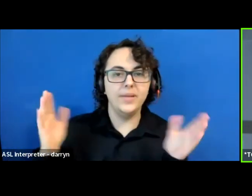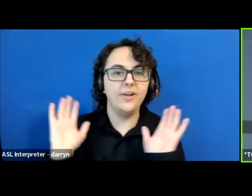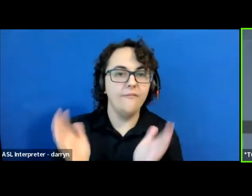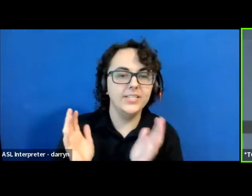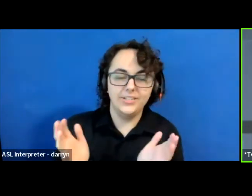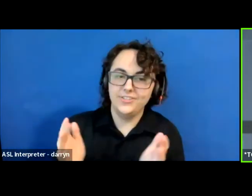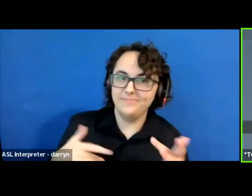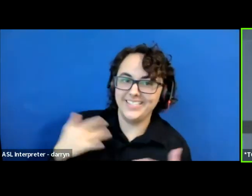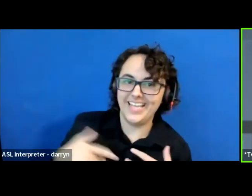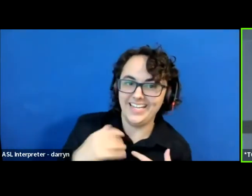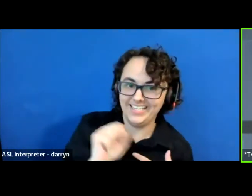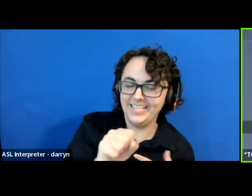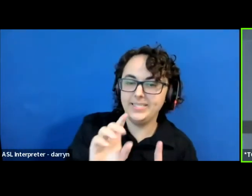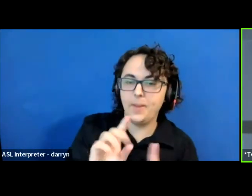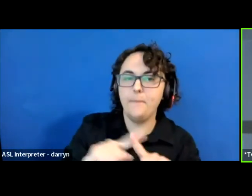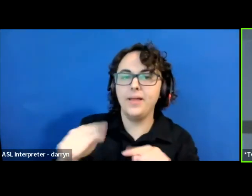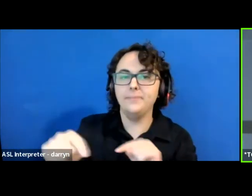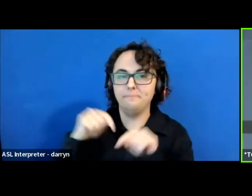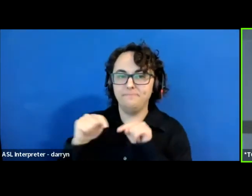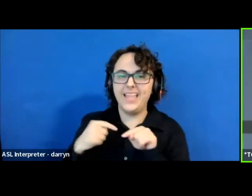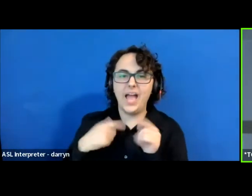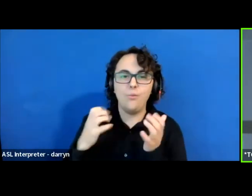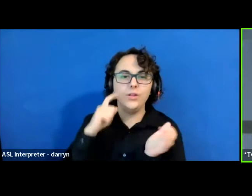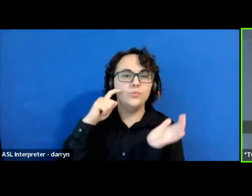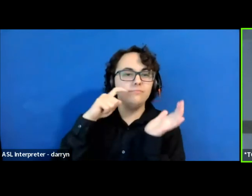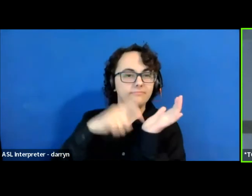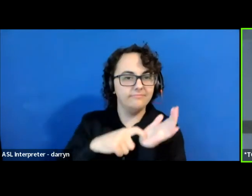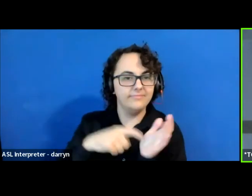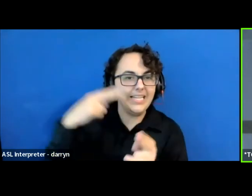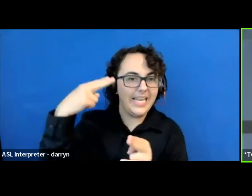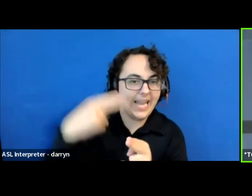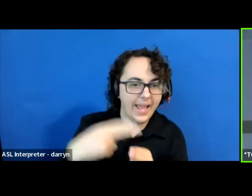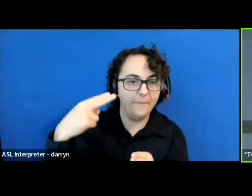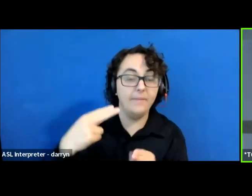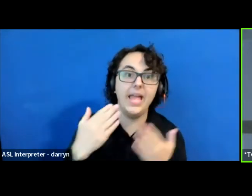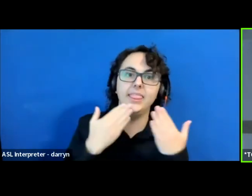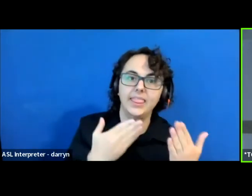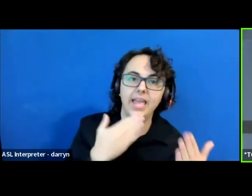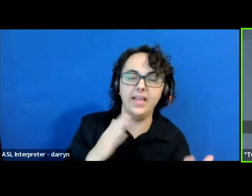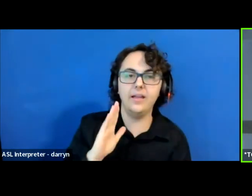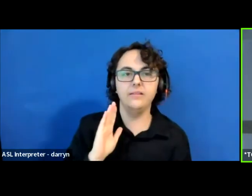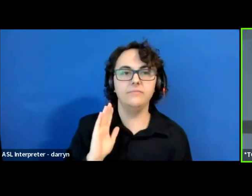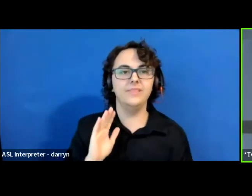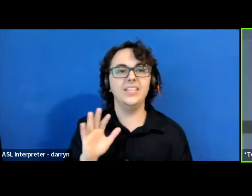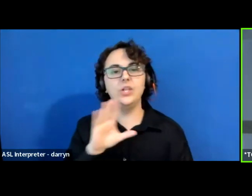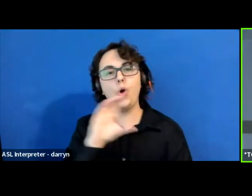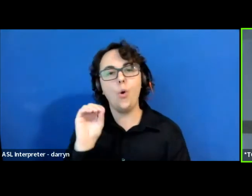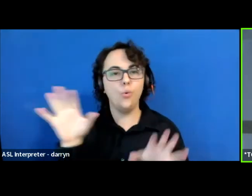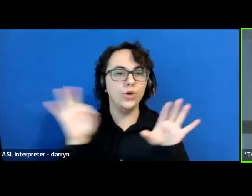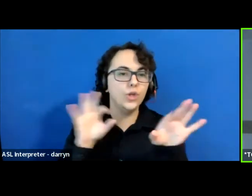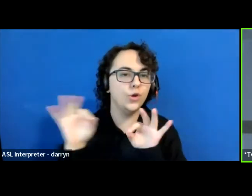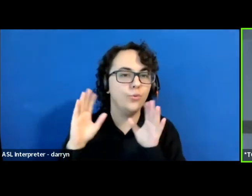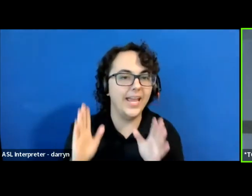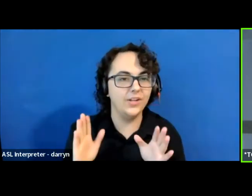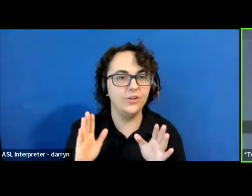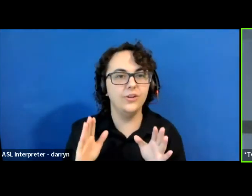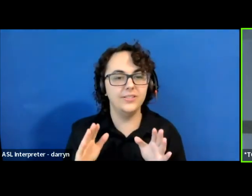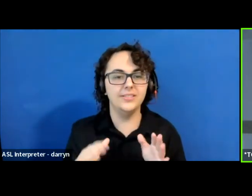I wanted to name and deeply thank my co-curators for this summit, BIG Raksak Kongseng